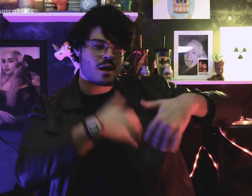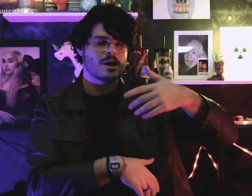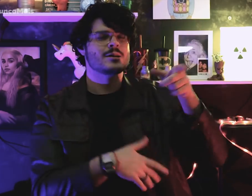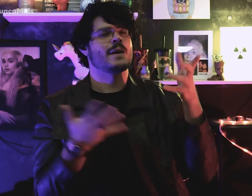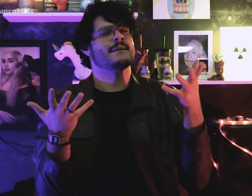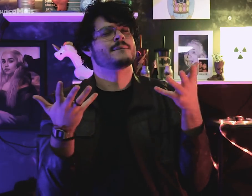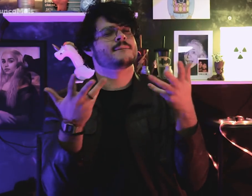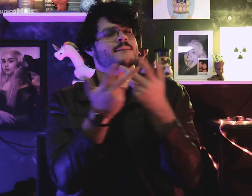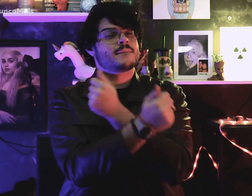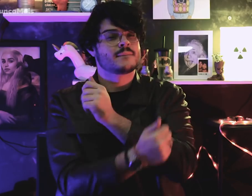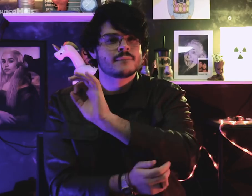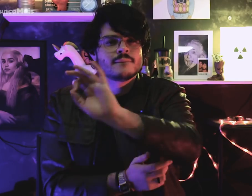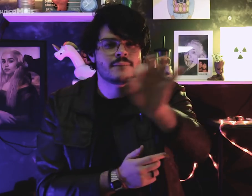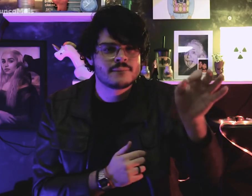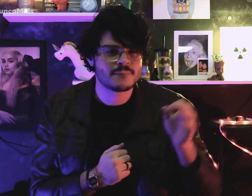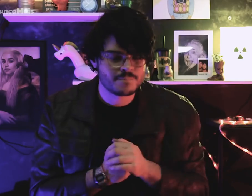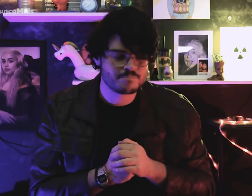It was excellent, right?